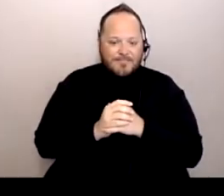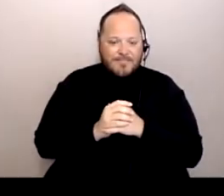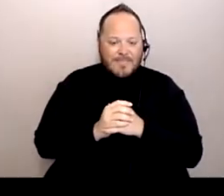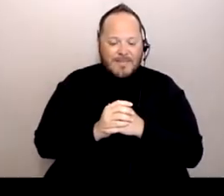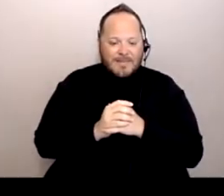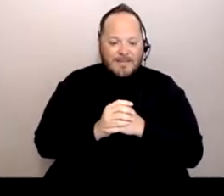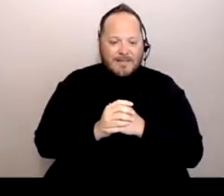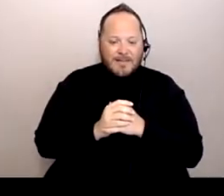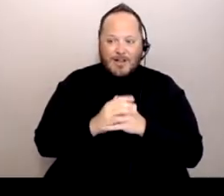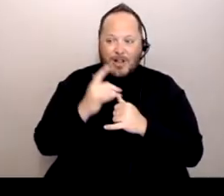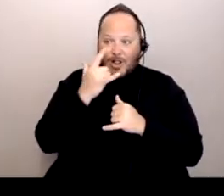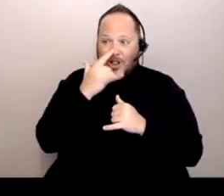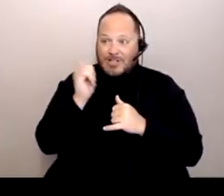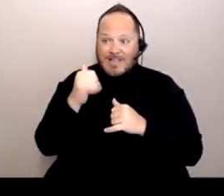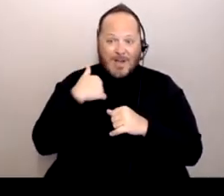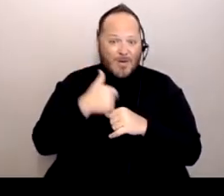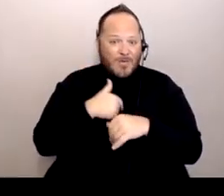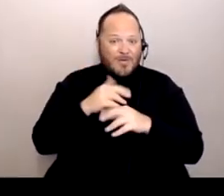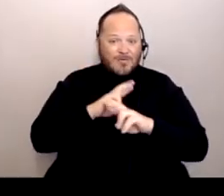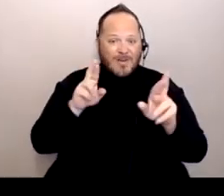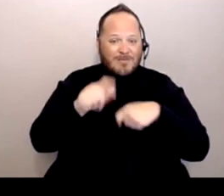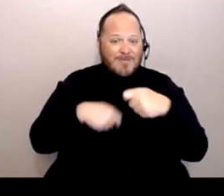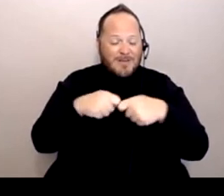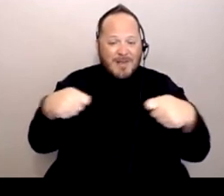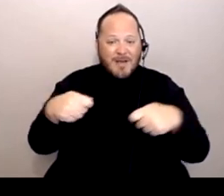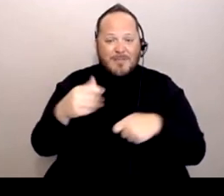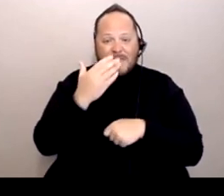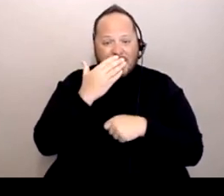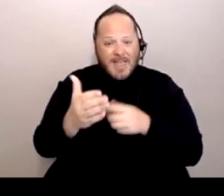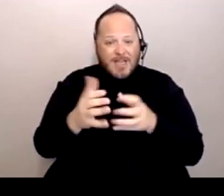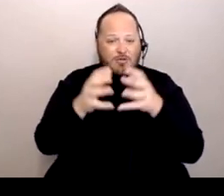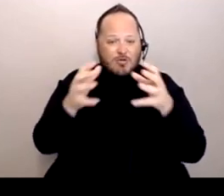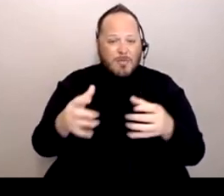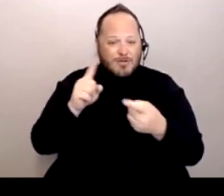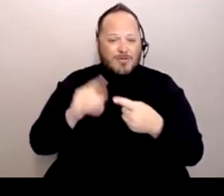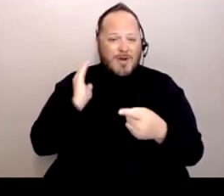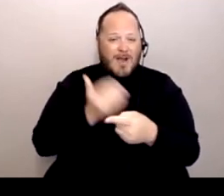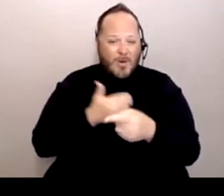So it looks like we're wrapping it up. Thank you so much to our interpreters,